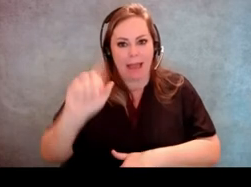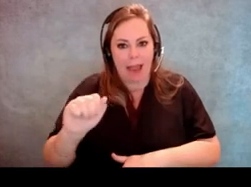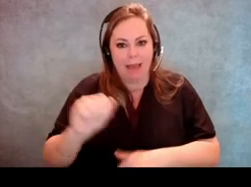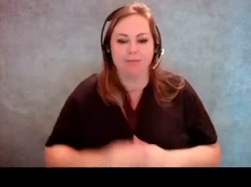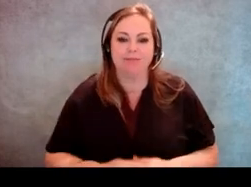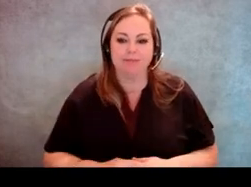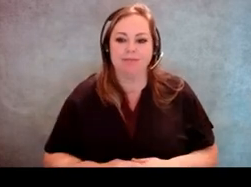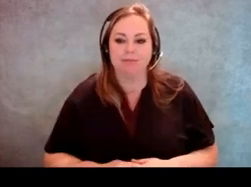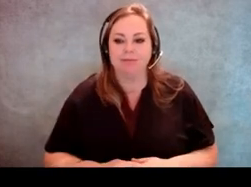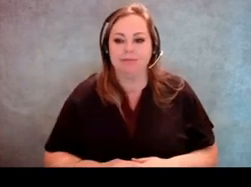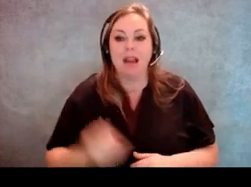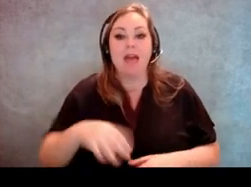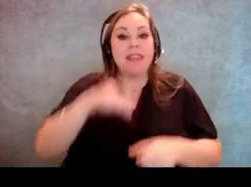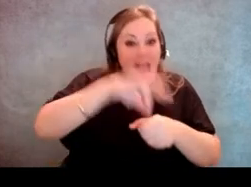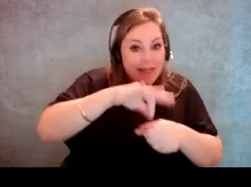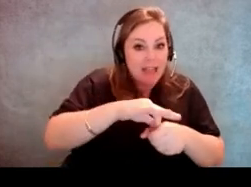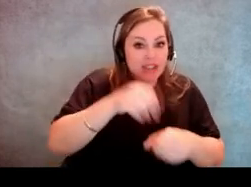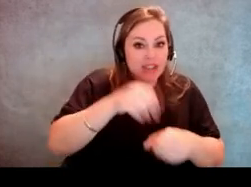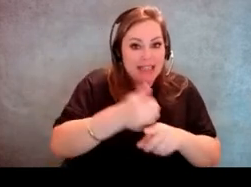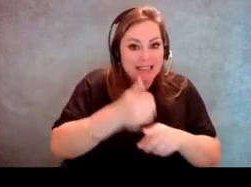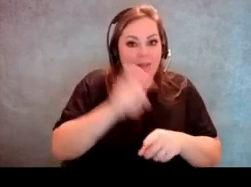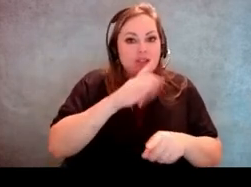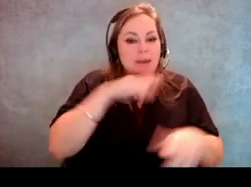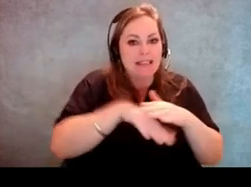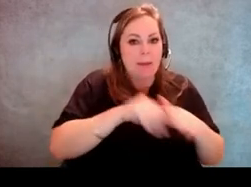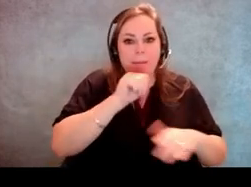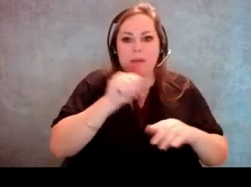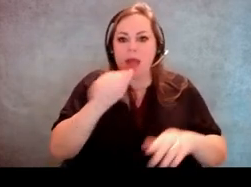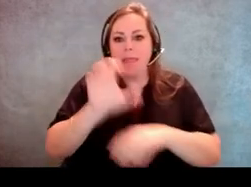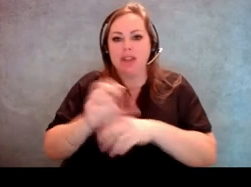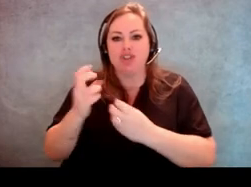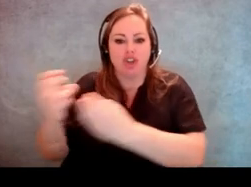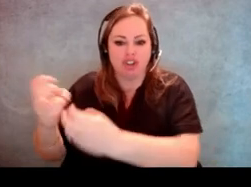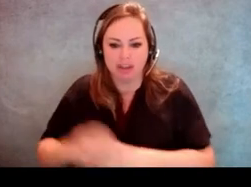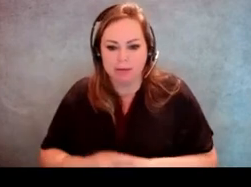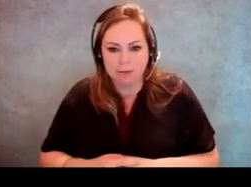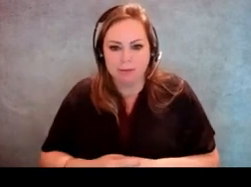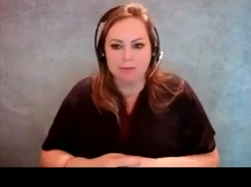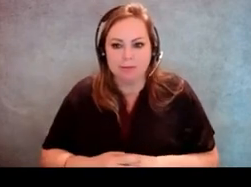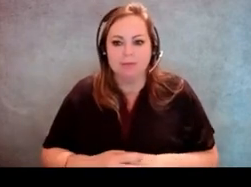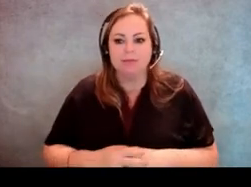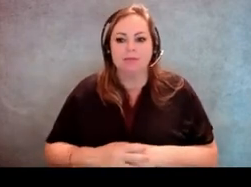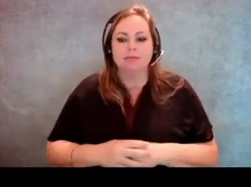to be accessible but the church doesn't. So you gotta make the program accessible.